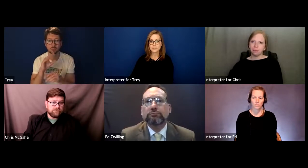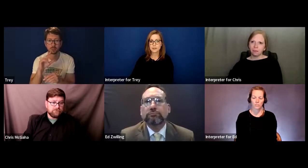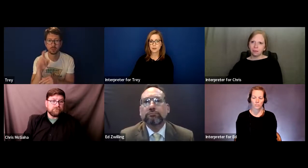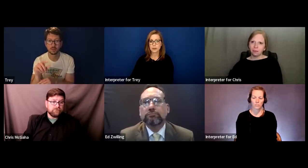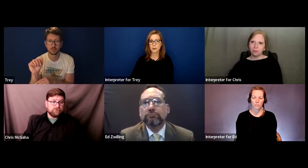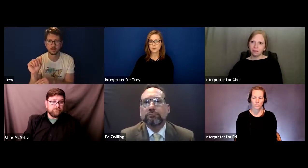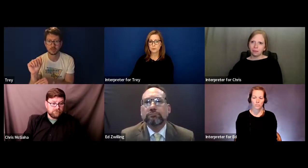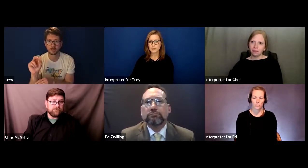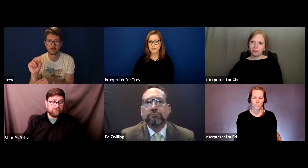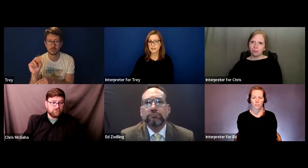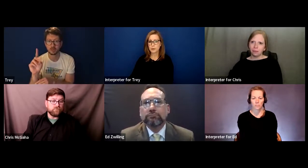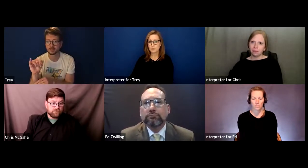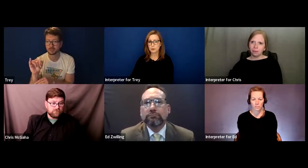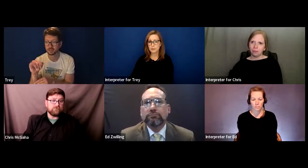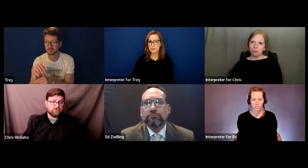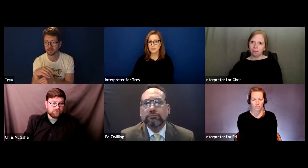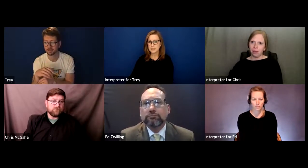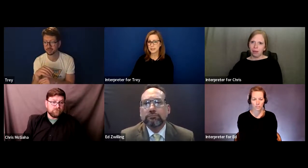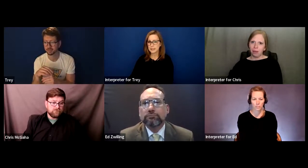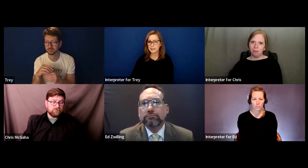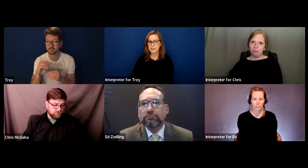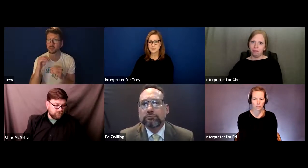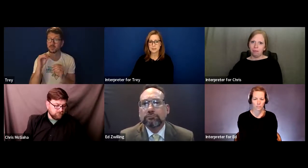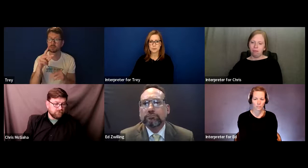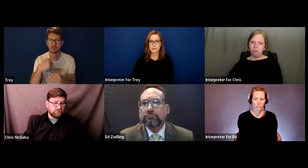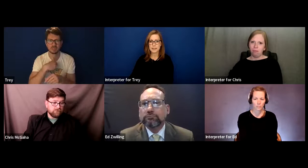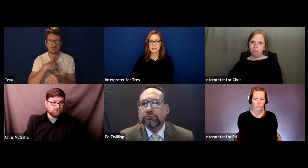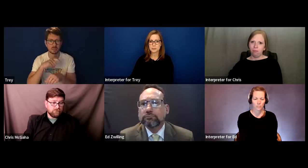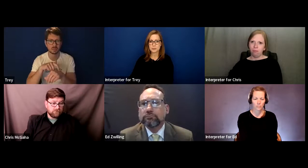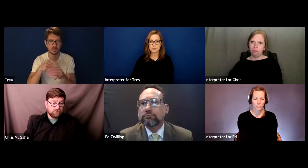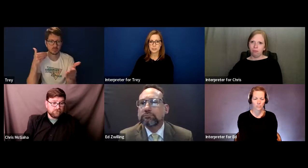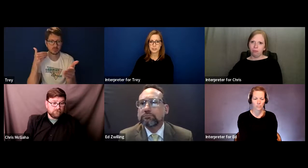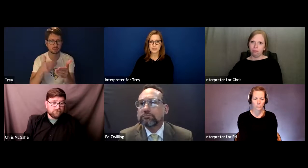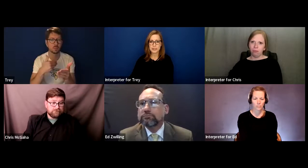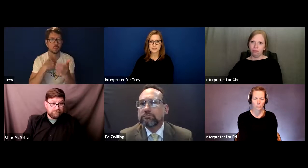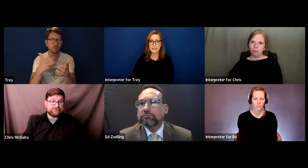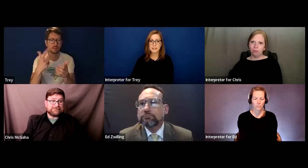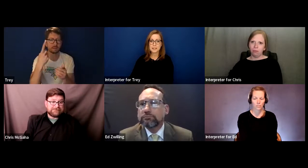Well, hopefully that's helpful and hopefully that answered your question, Andy.